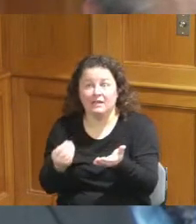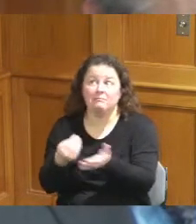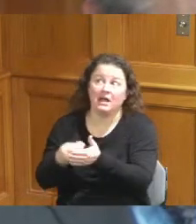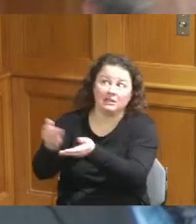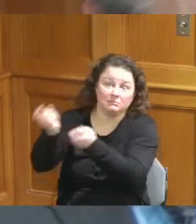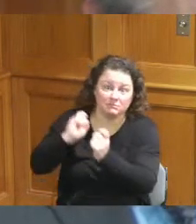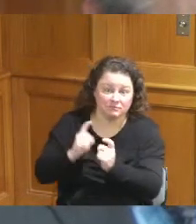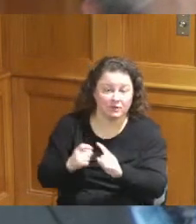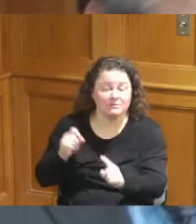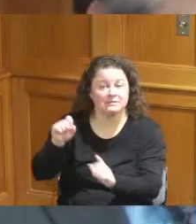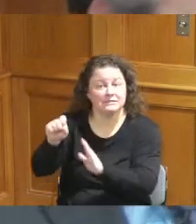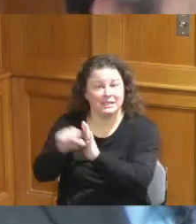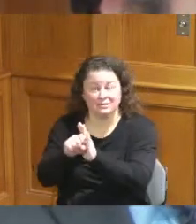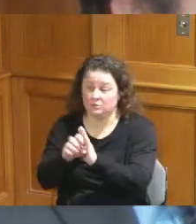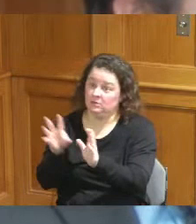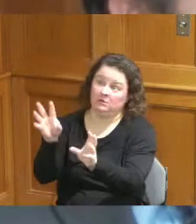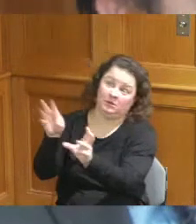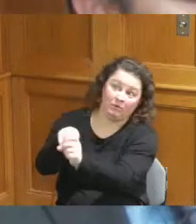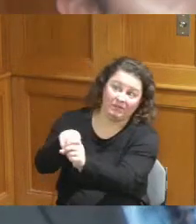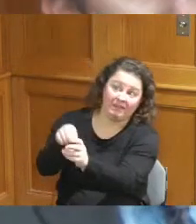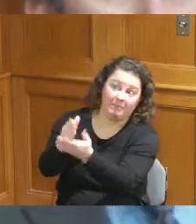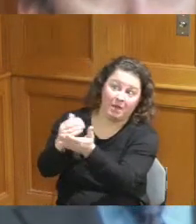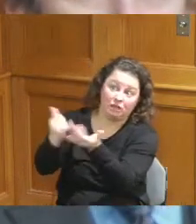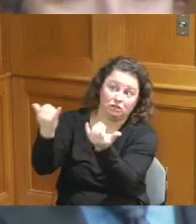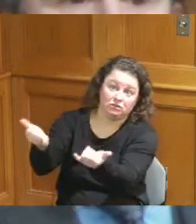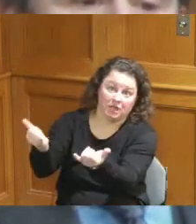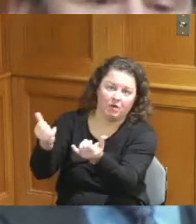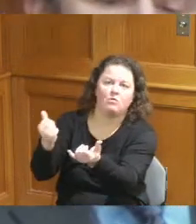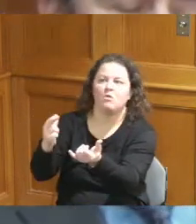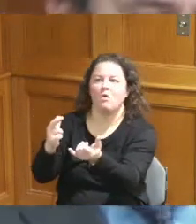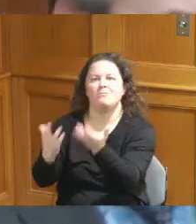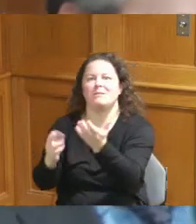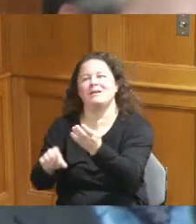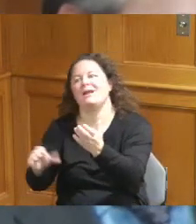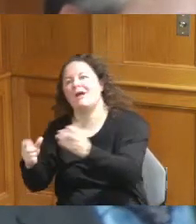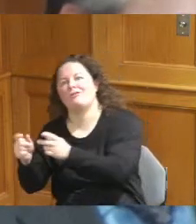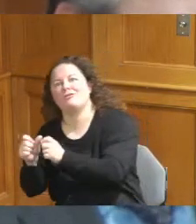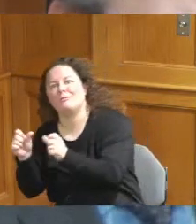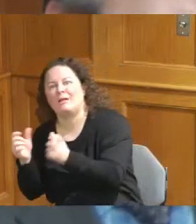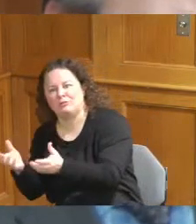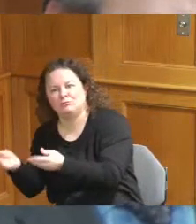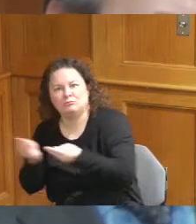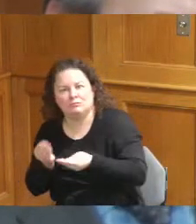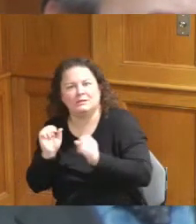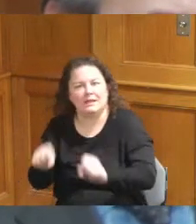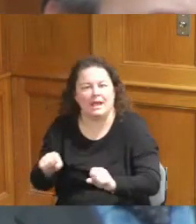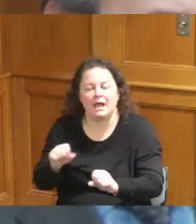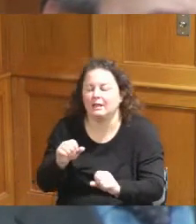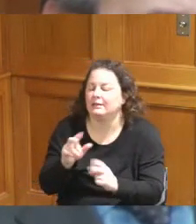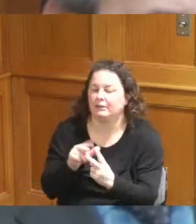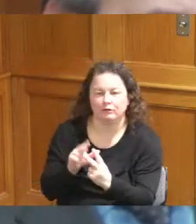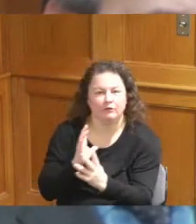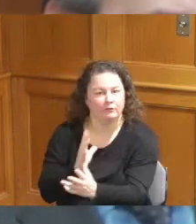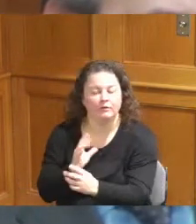the budget or somewhere else so I did want to make sure that there was a conversation about some of